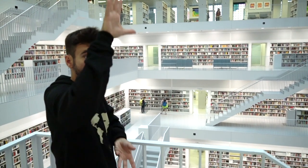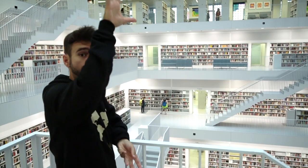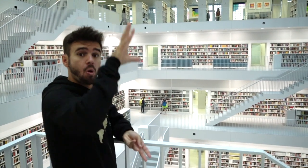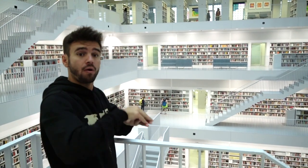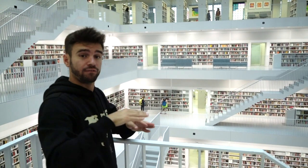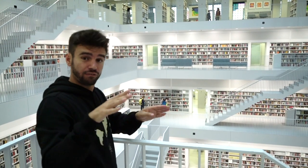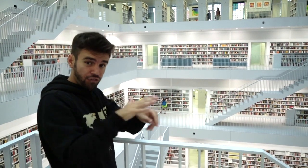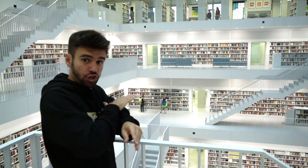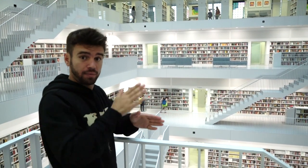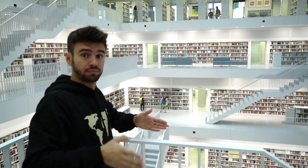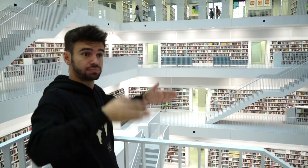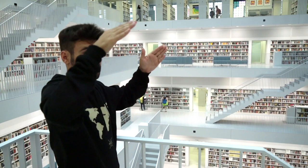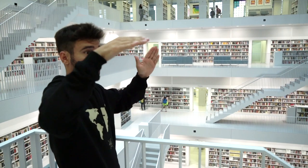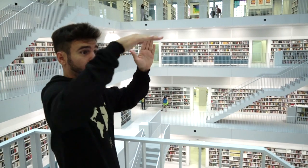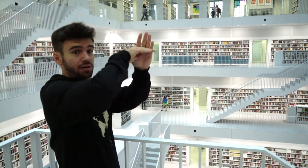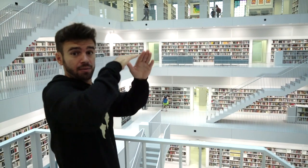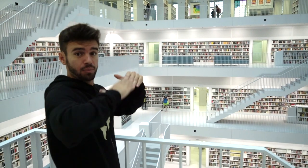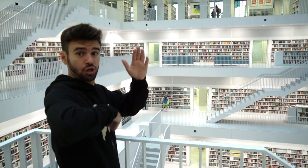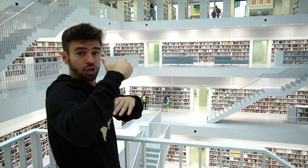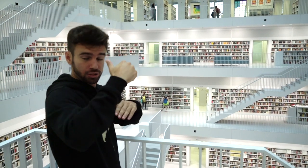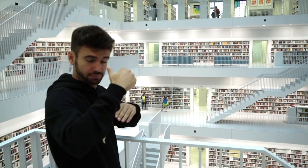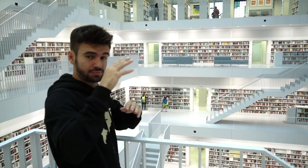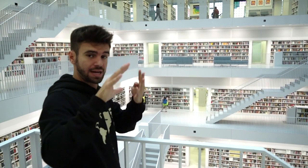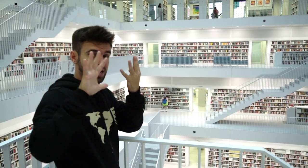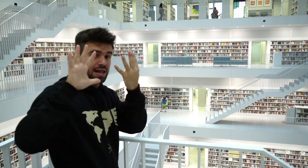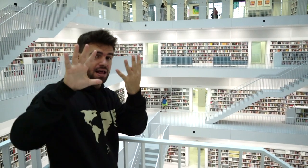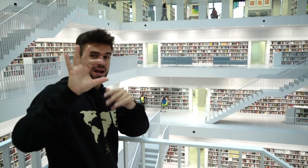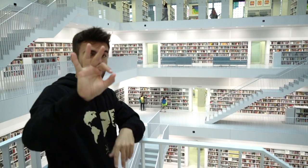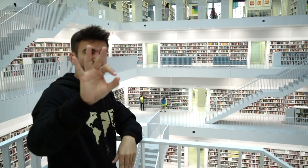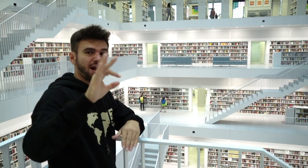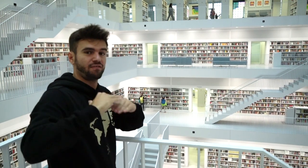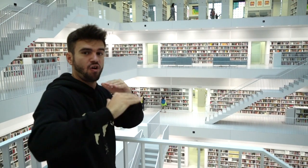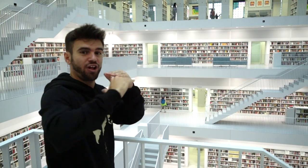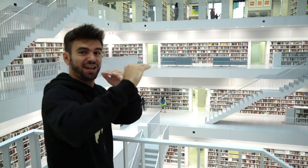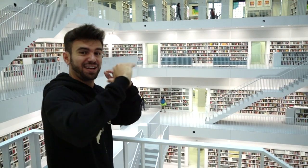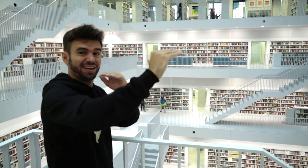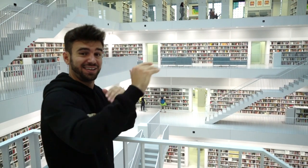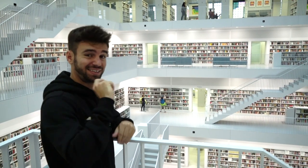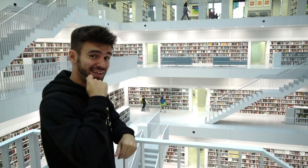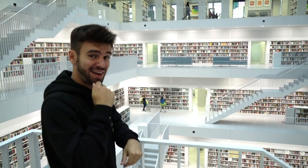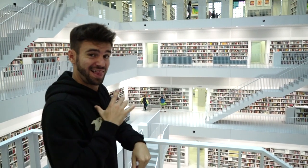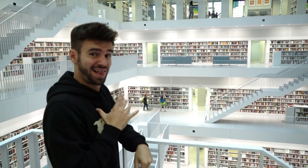The entire building has nine floors. Cool isn't it?